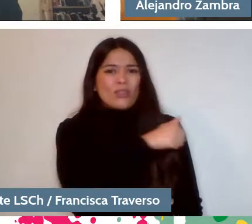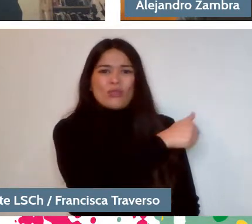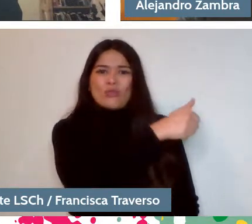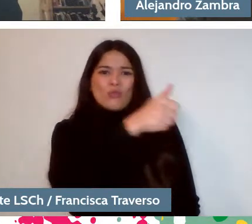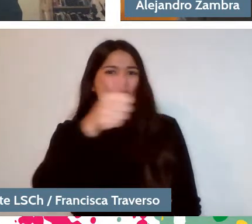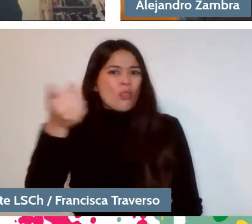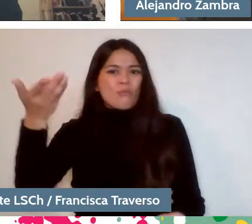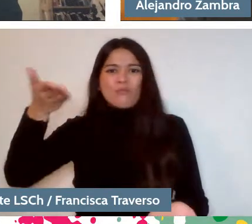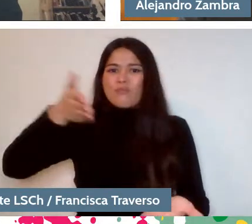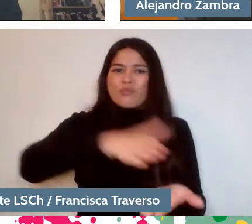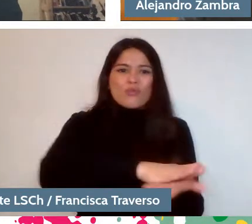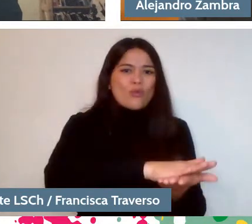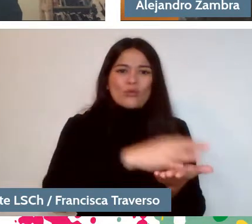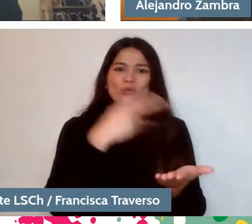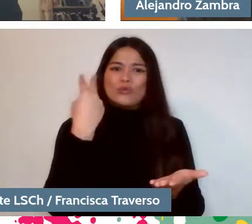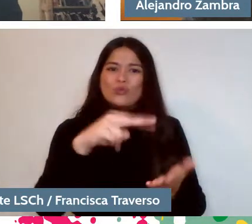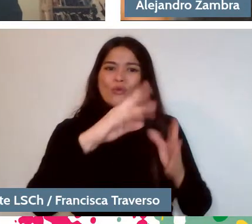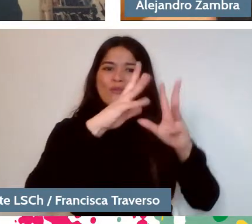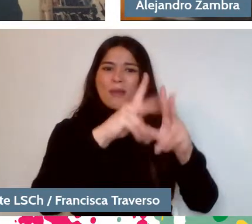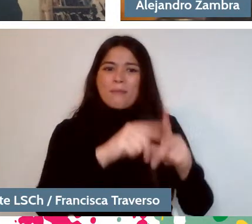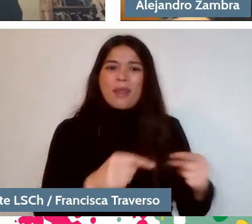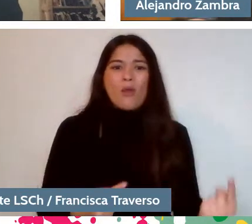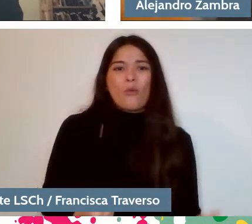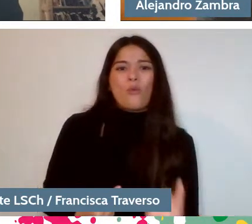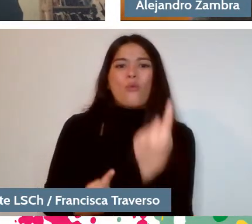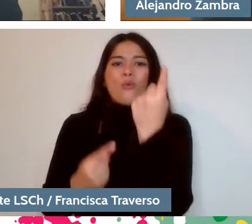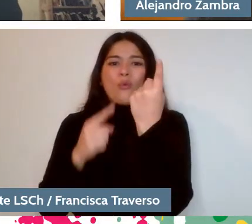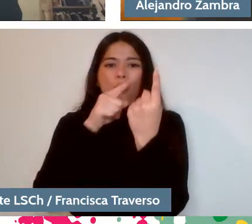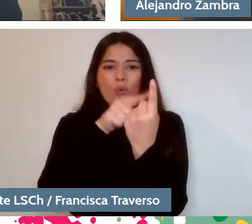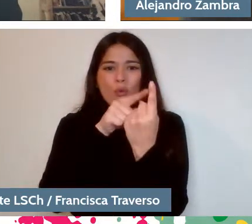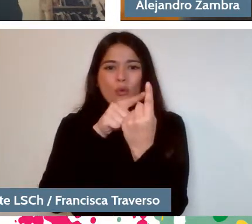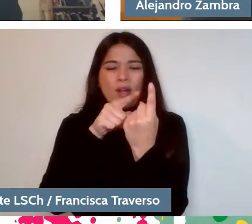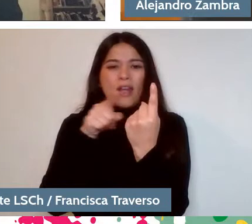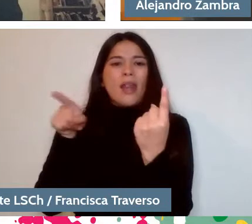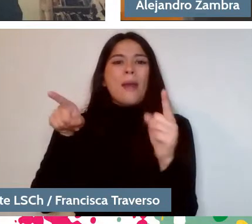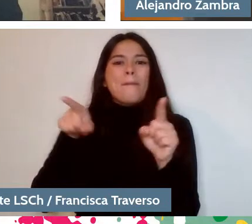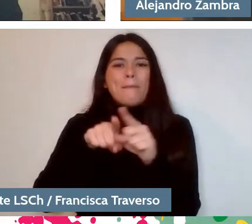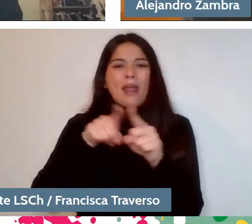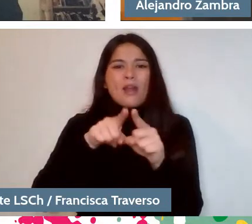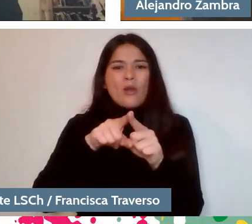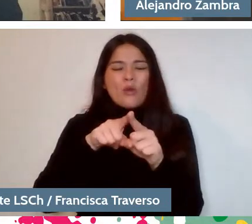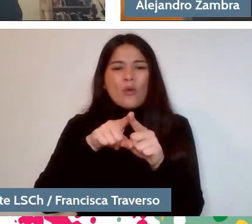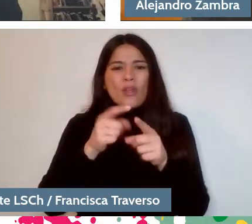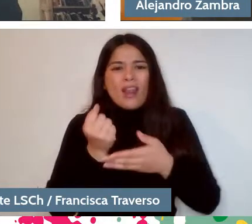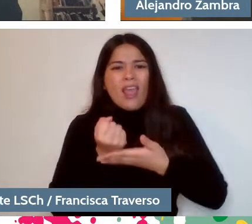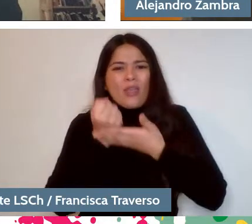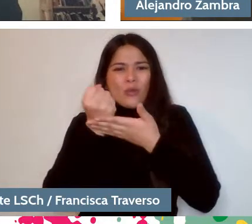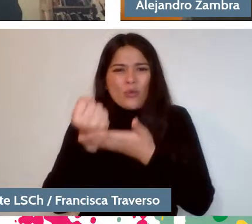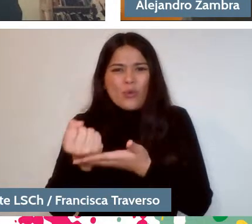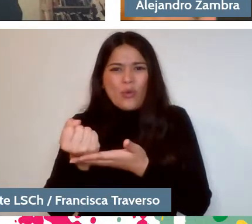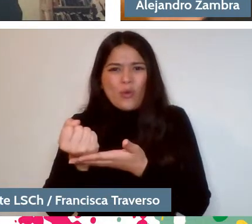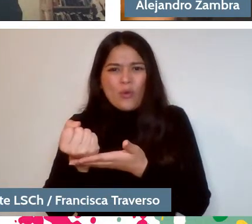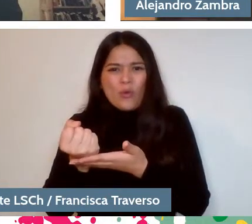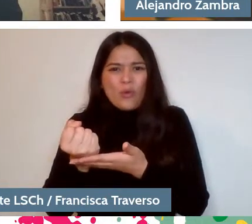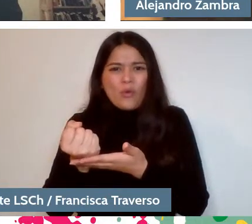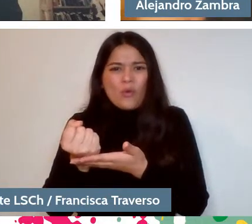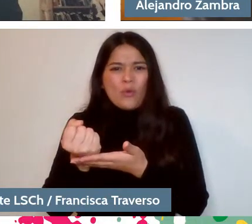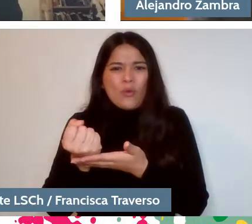except for a brother who was the one who rescued her from the debris and then she went to Santiago.